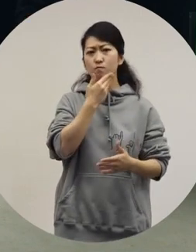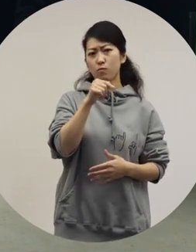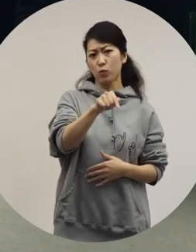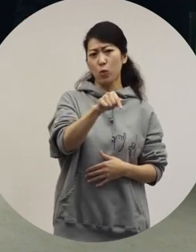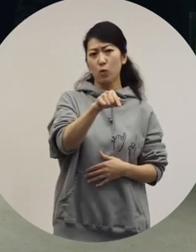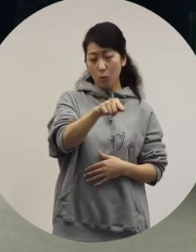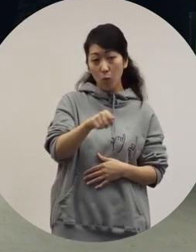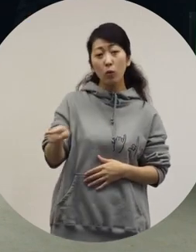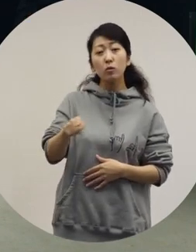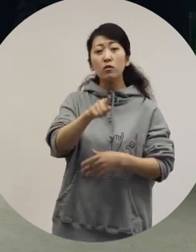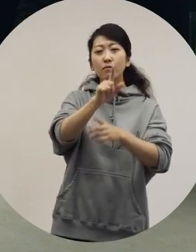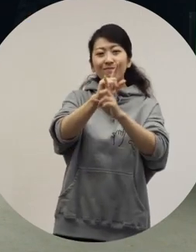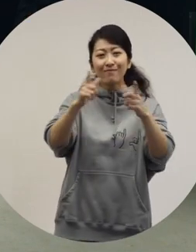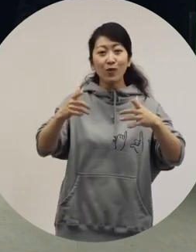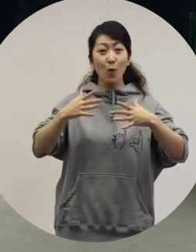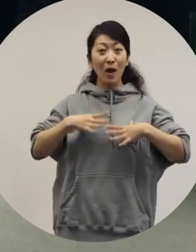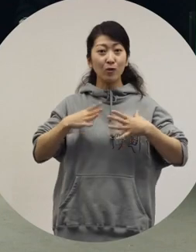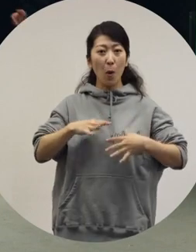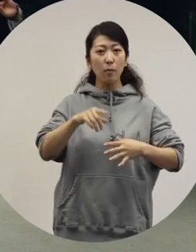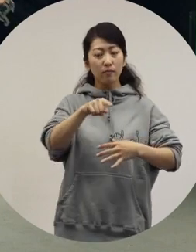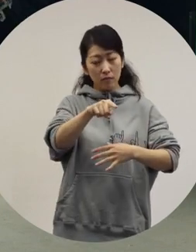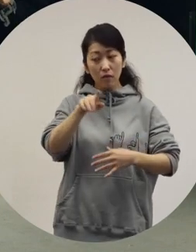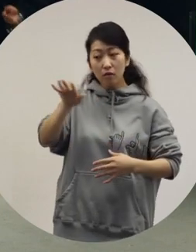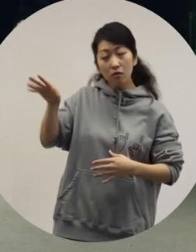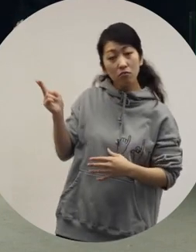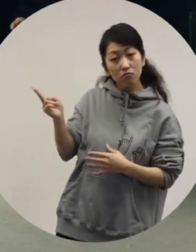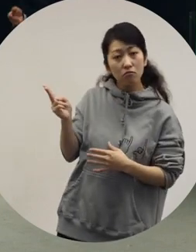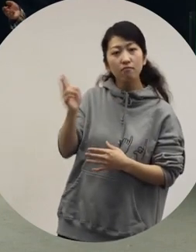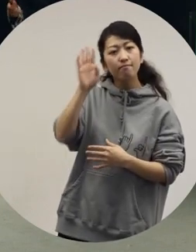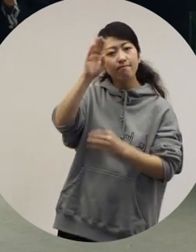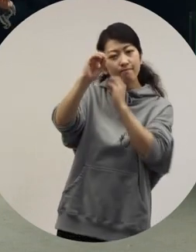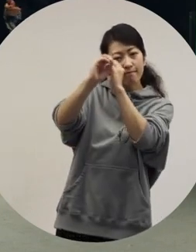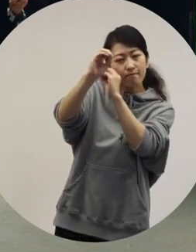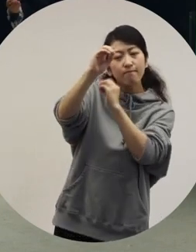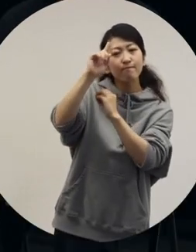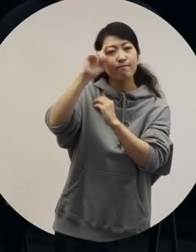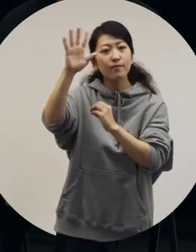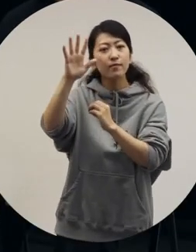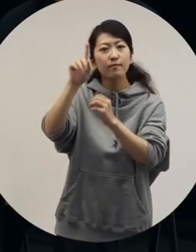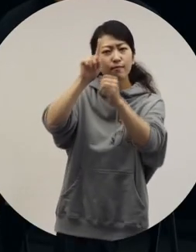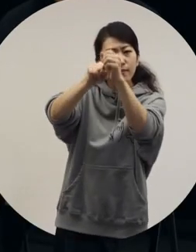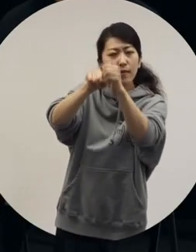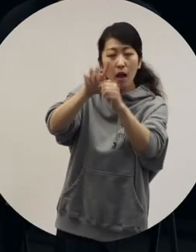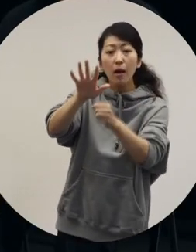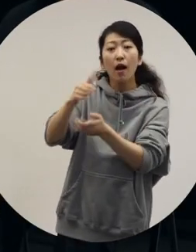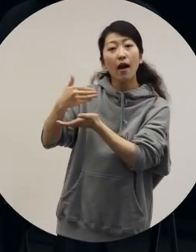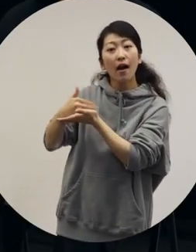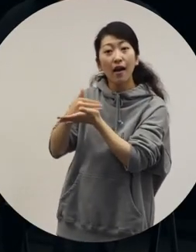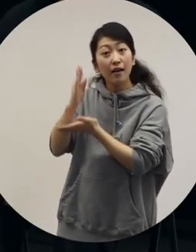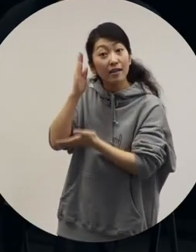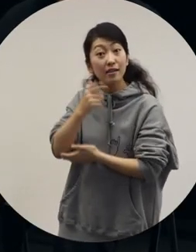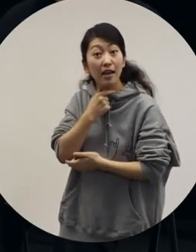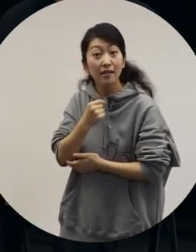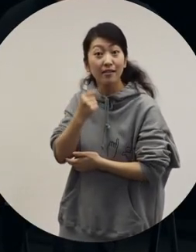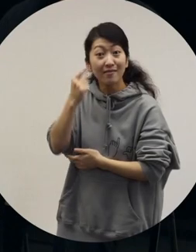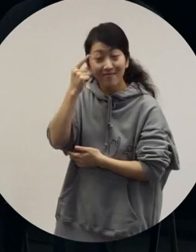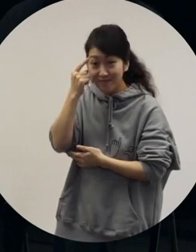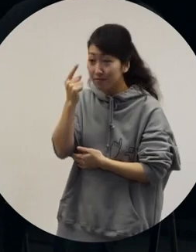About this theme, diversity in fashion, I'd like to hear your vision, hopes and goals for the future.